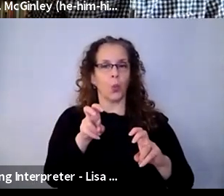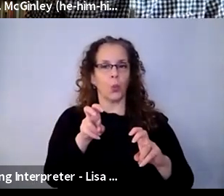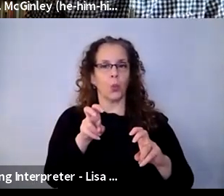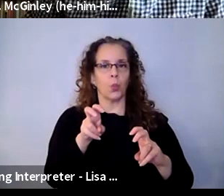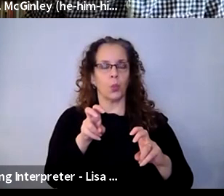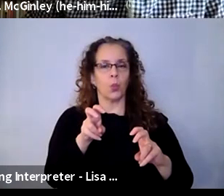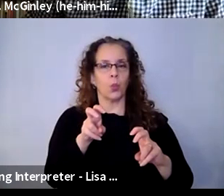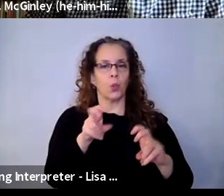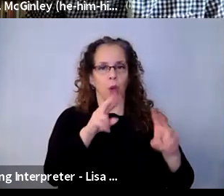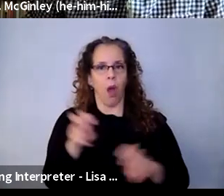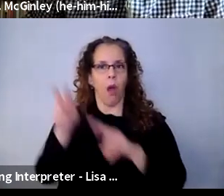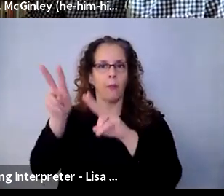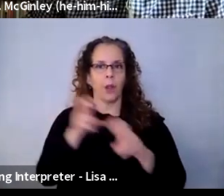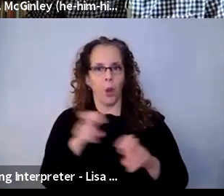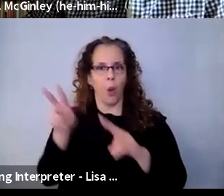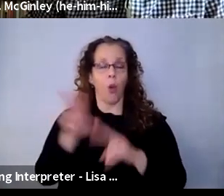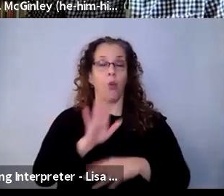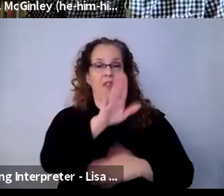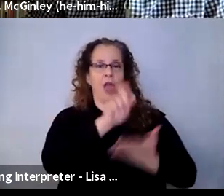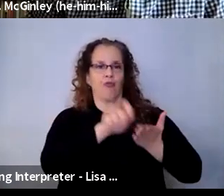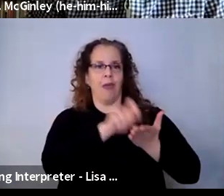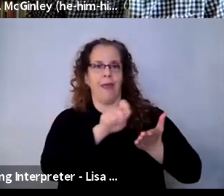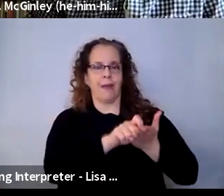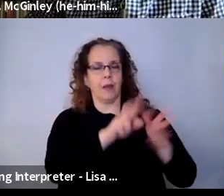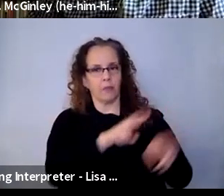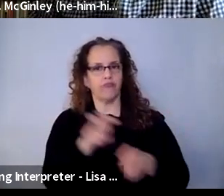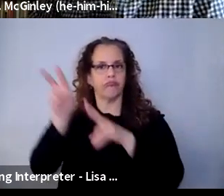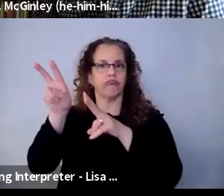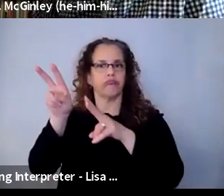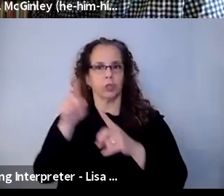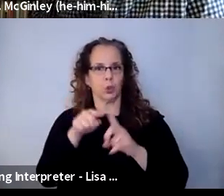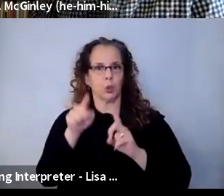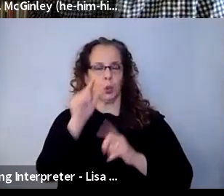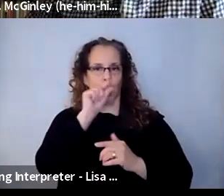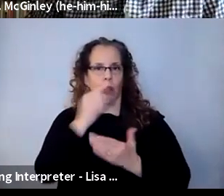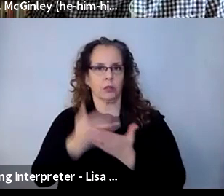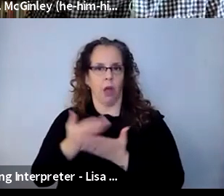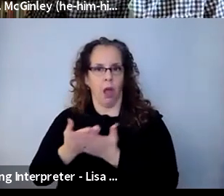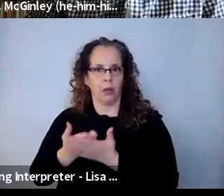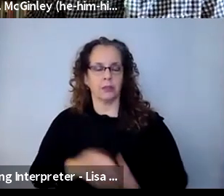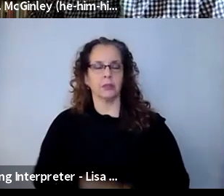they're writing. And then of course, you know, just stay in